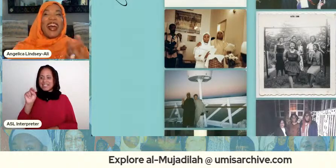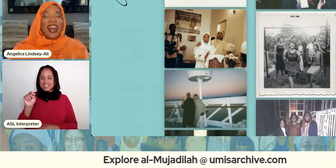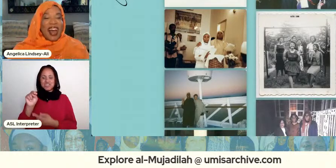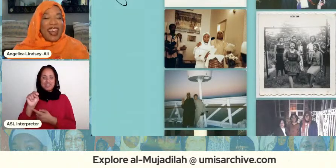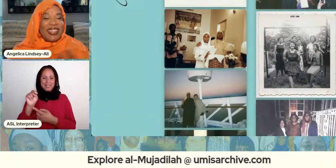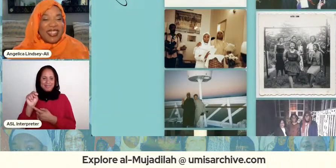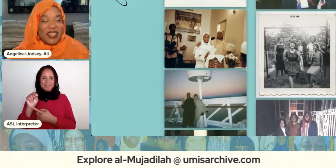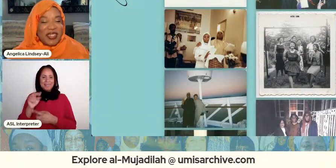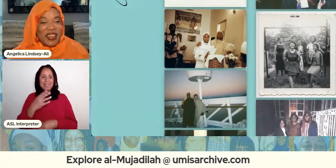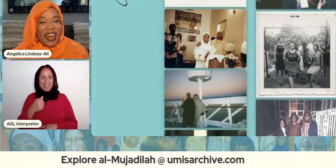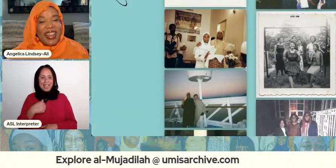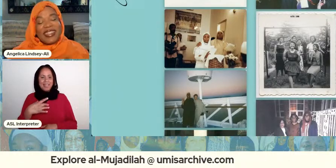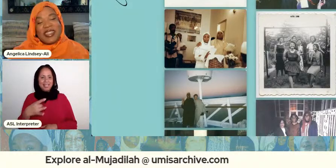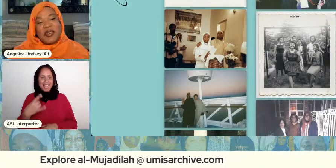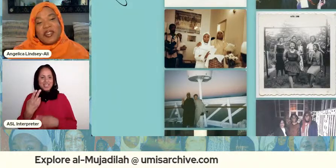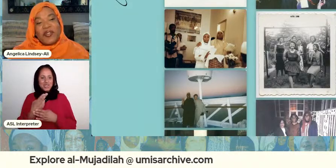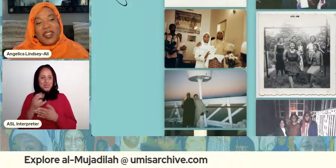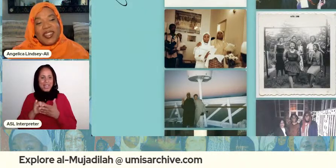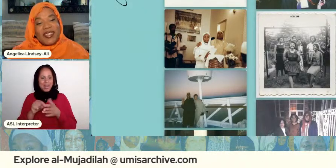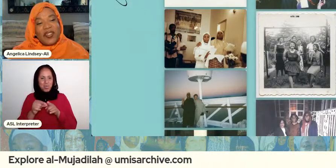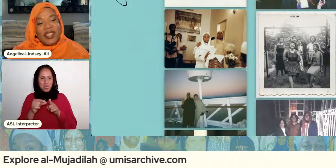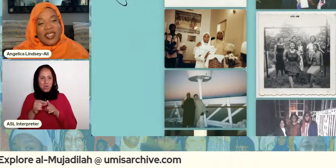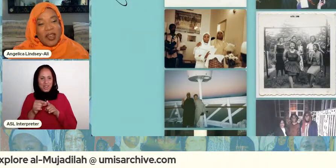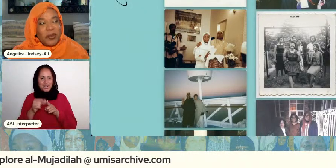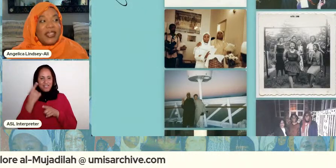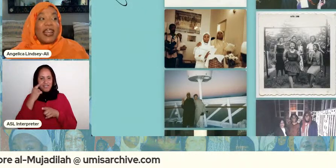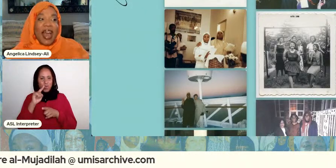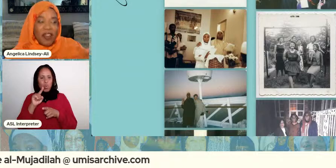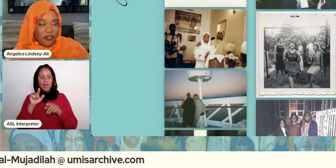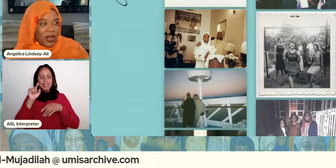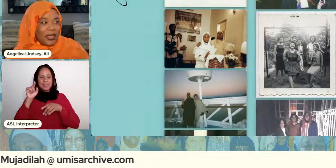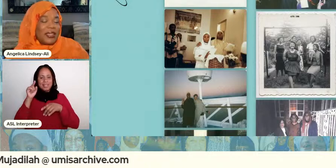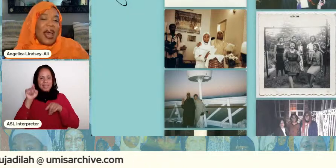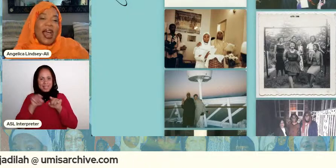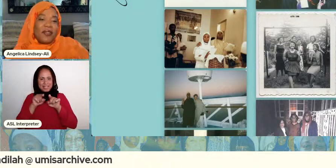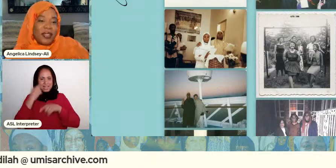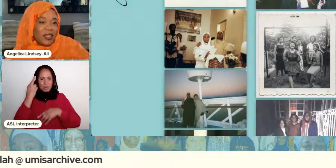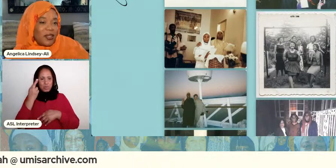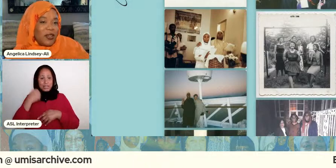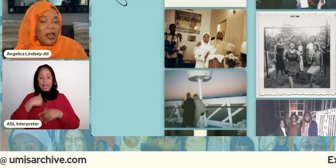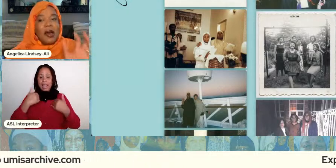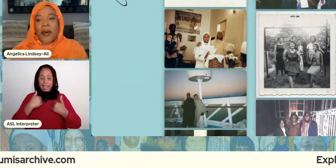and i i like to use it i like to use it for this for the same reason i have friends i have sisters